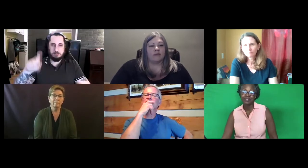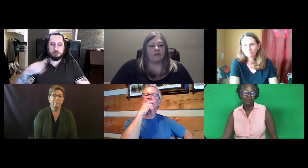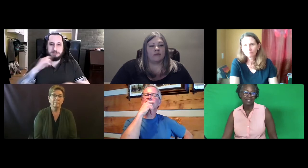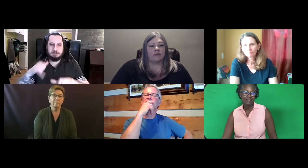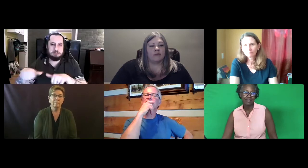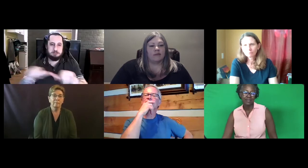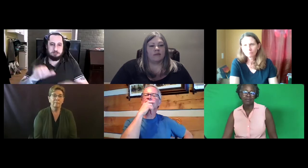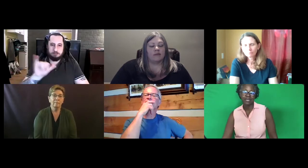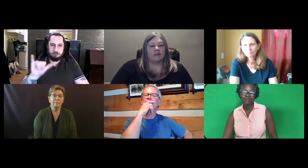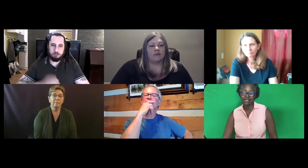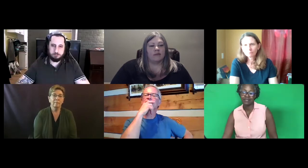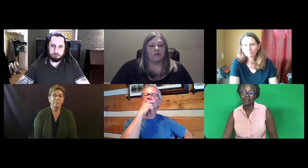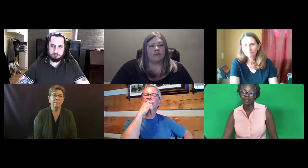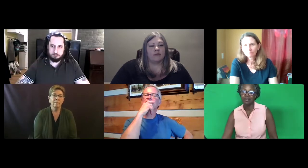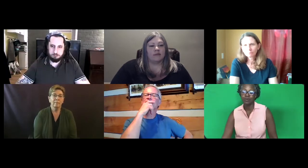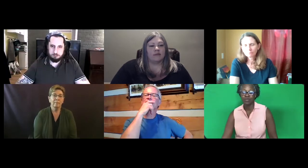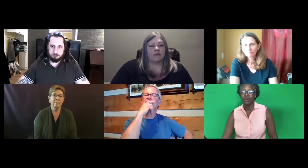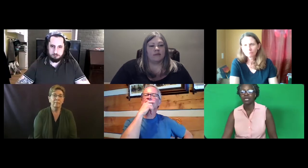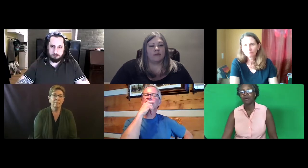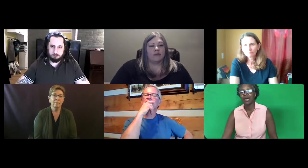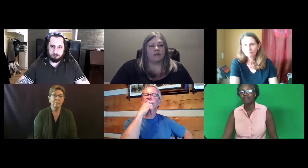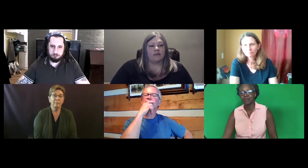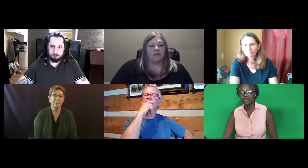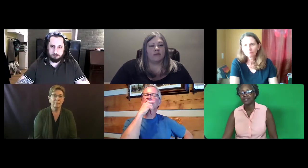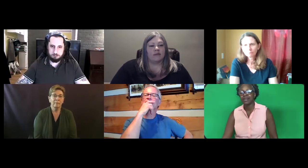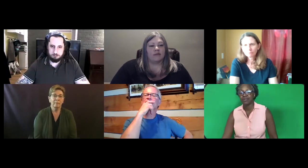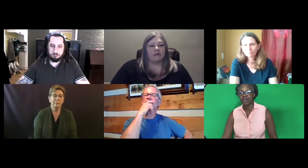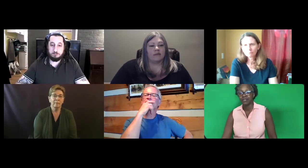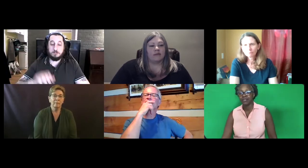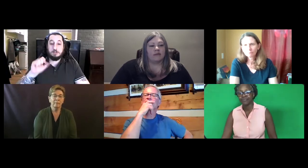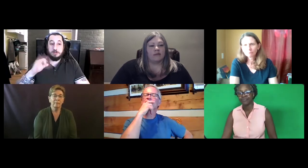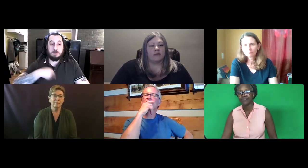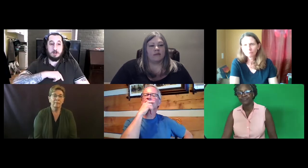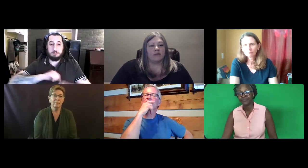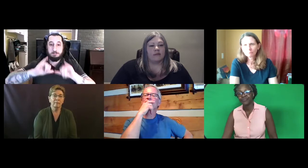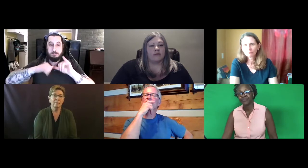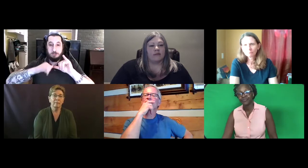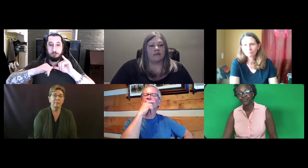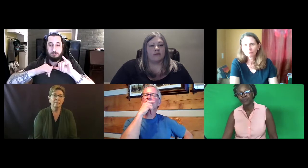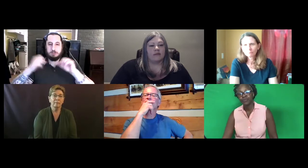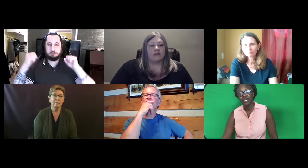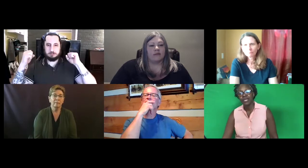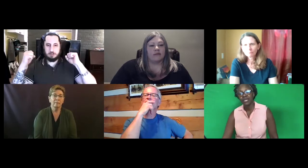So that's the theory of testing when you're talking about having it be standardized.